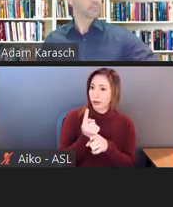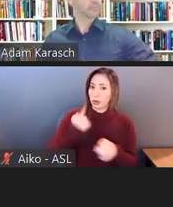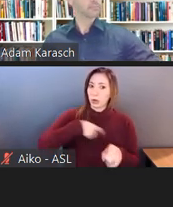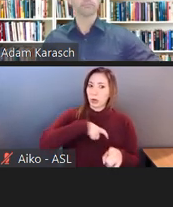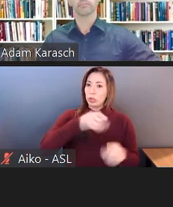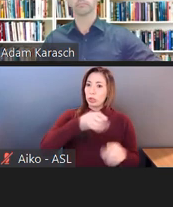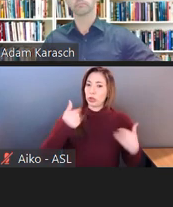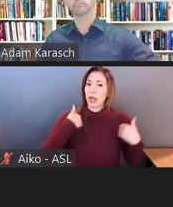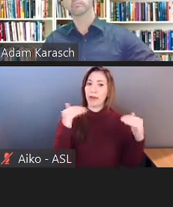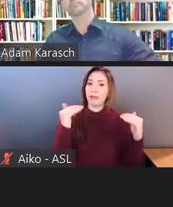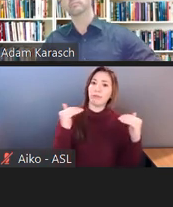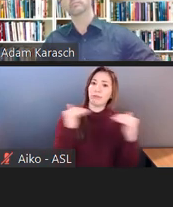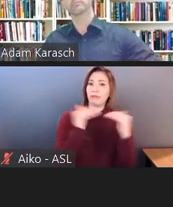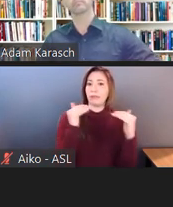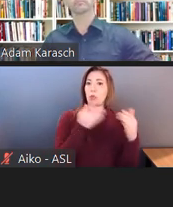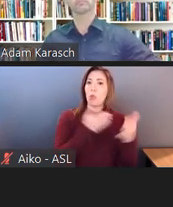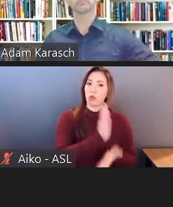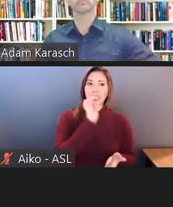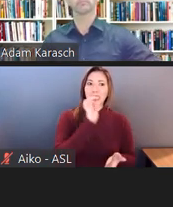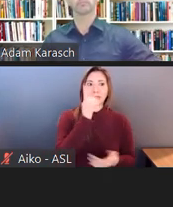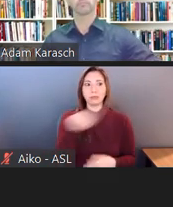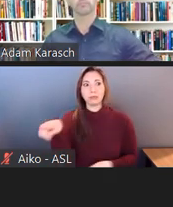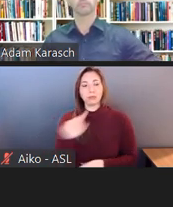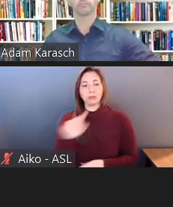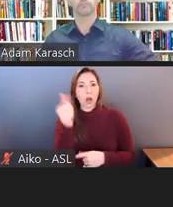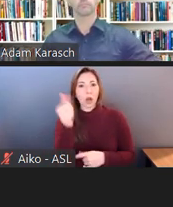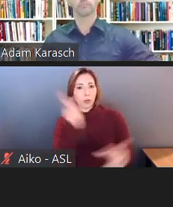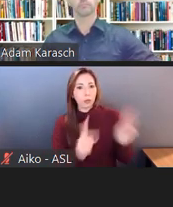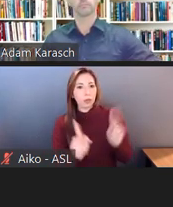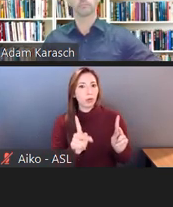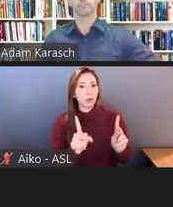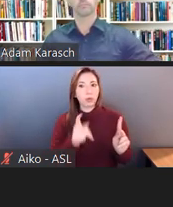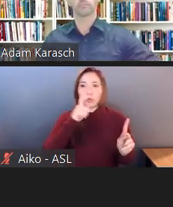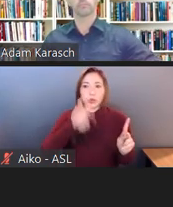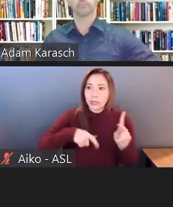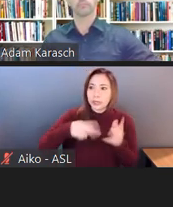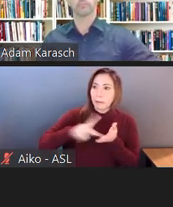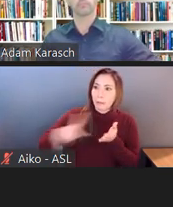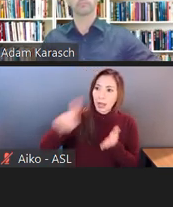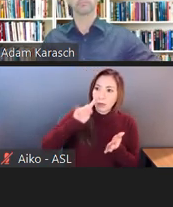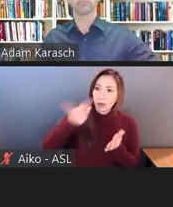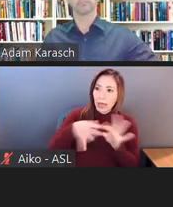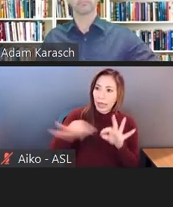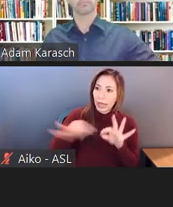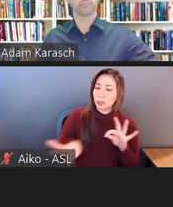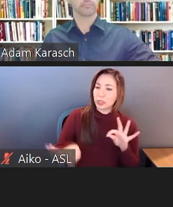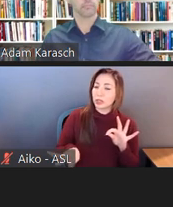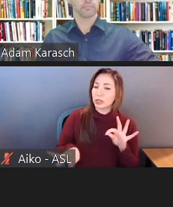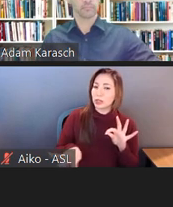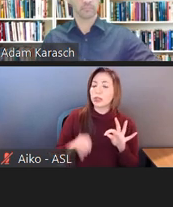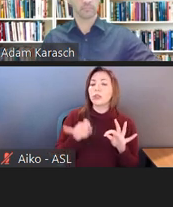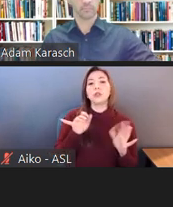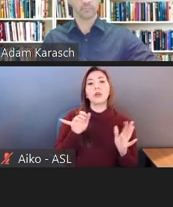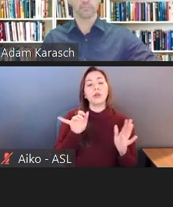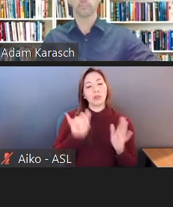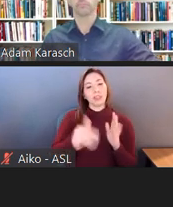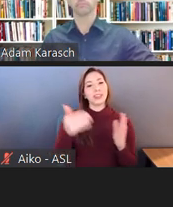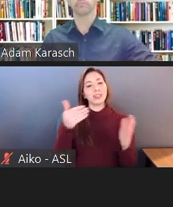and shouldn't have to pay for it. It's interesting because Adam and I were just talking